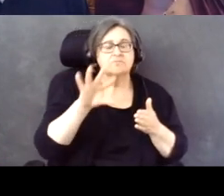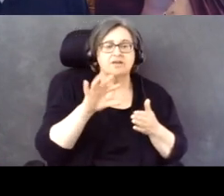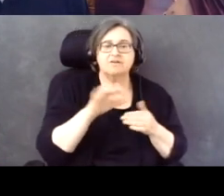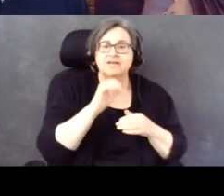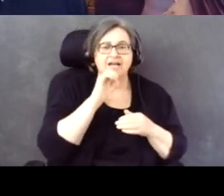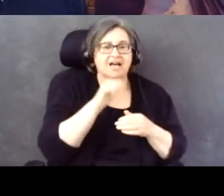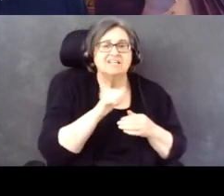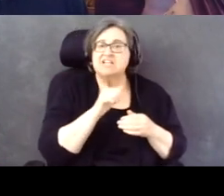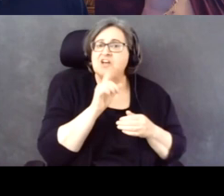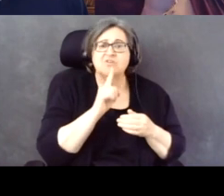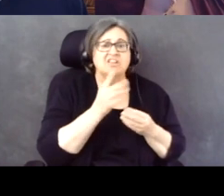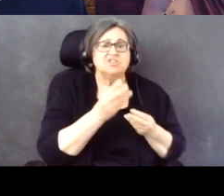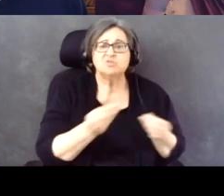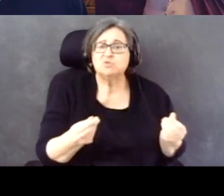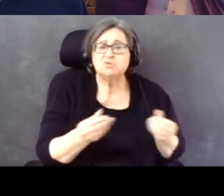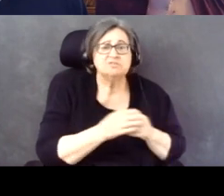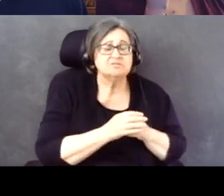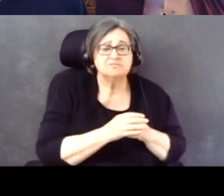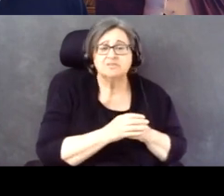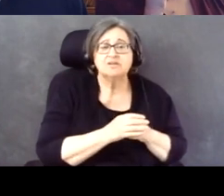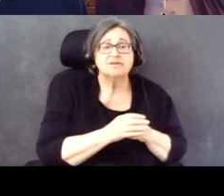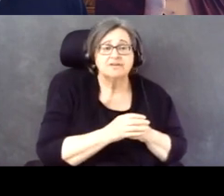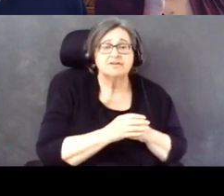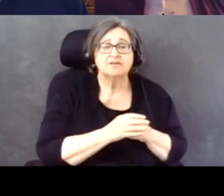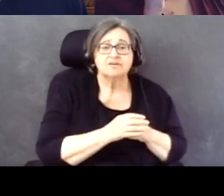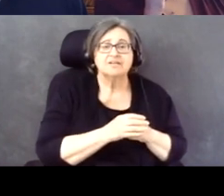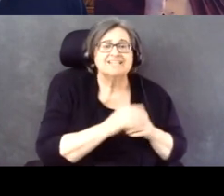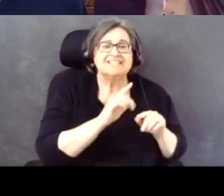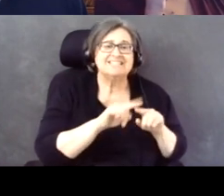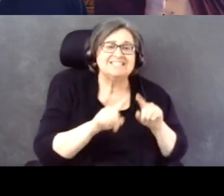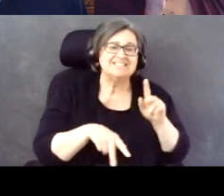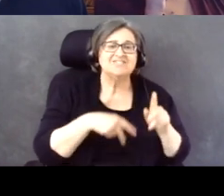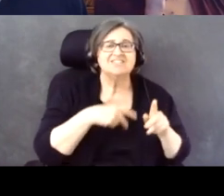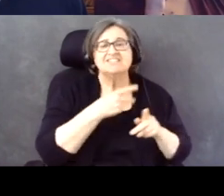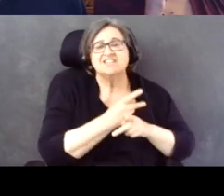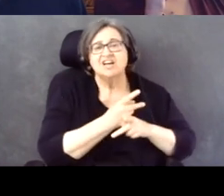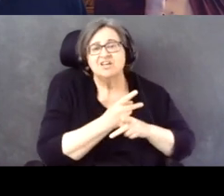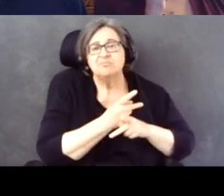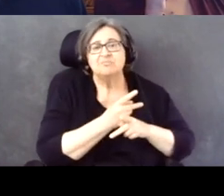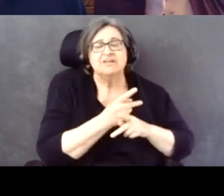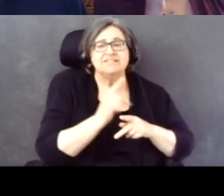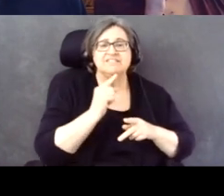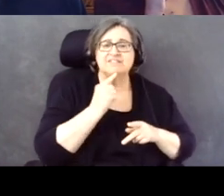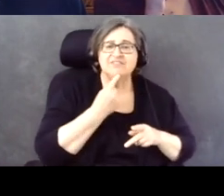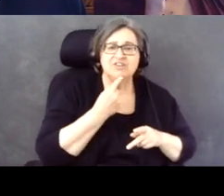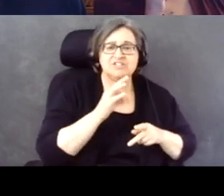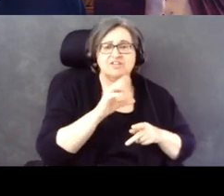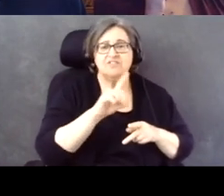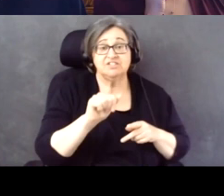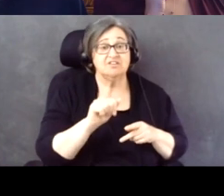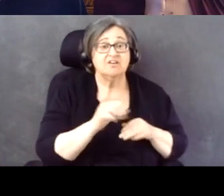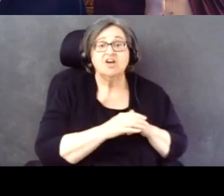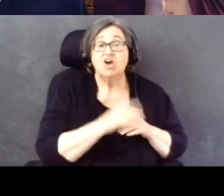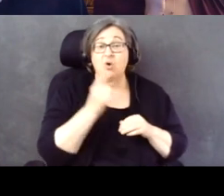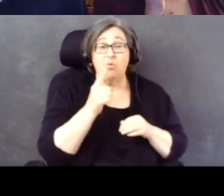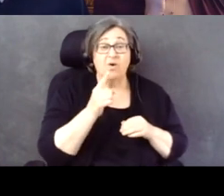The large variation in types of severity of disabilities means that one-size-fits-all does not work for many people.